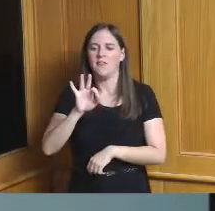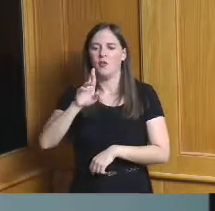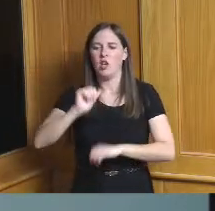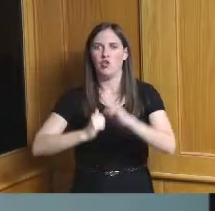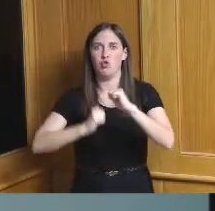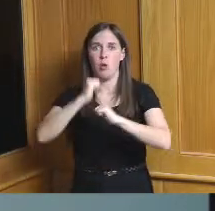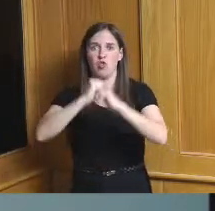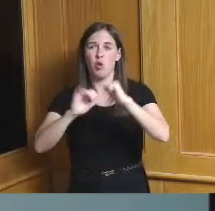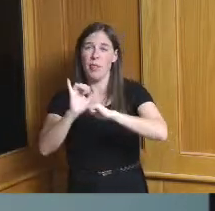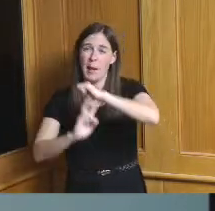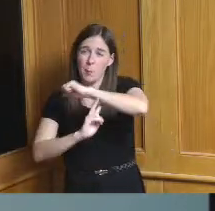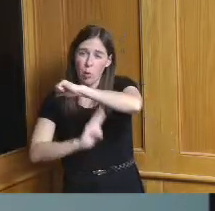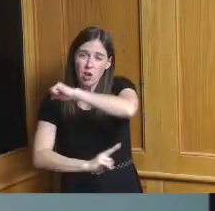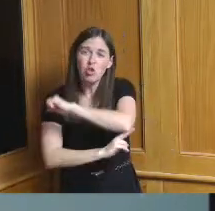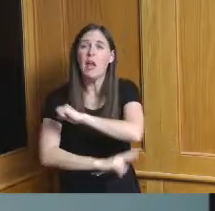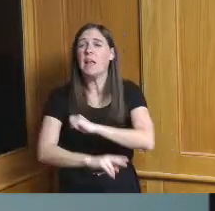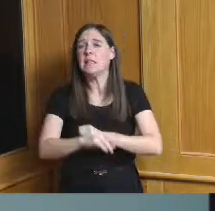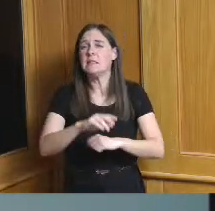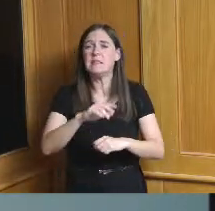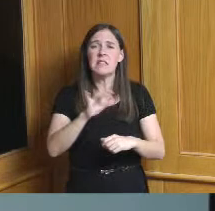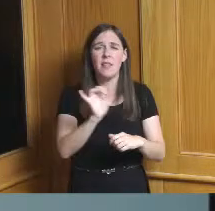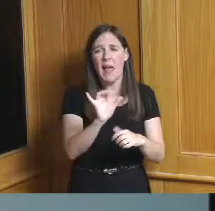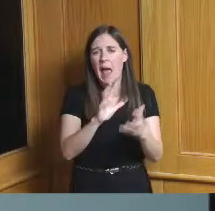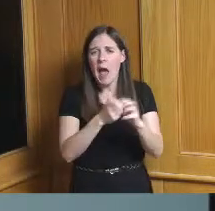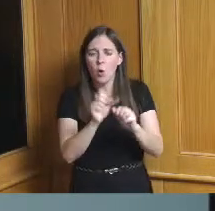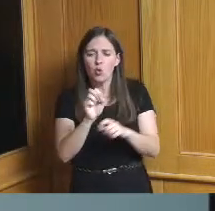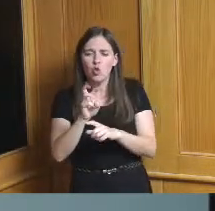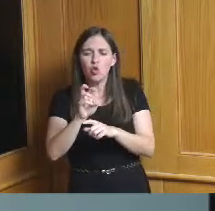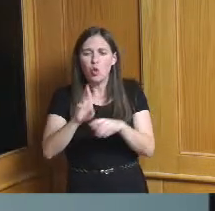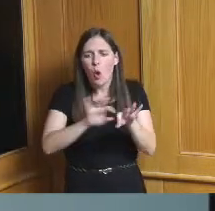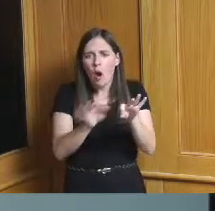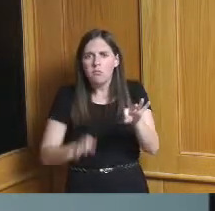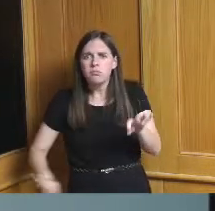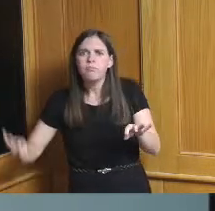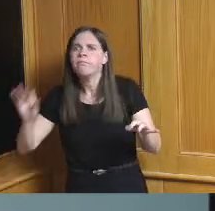bridges storm and sanitary separations there are plenty of infrastructure needs that need to be